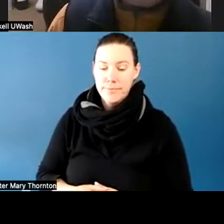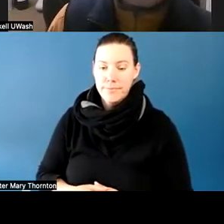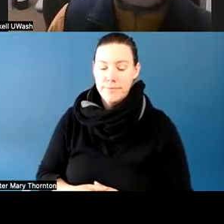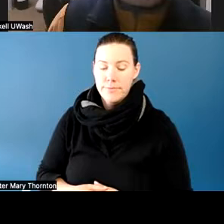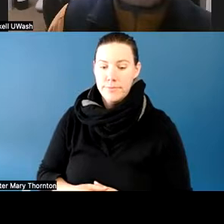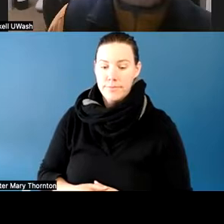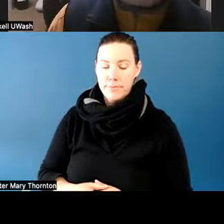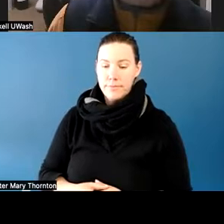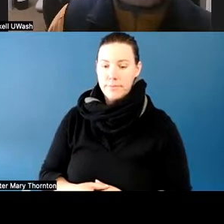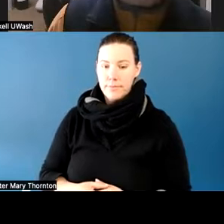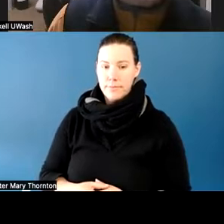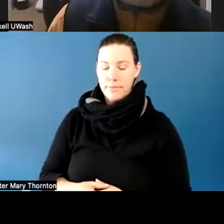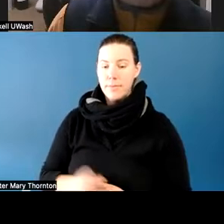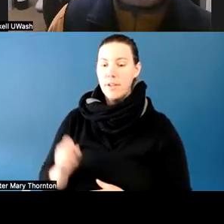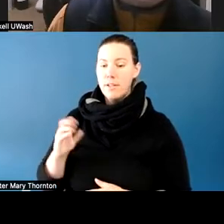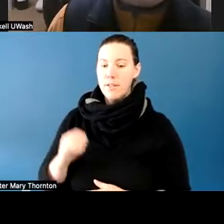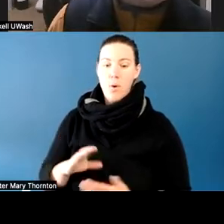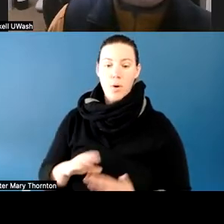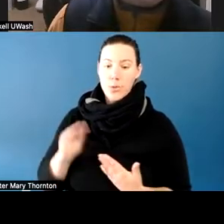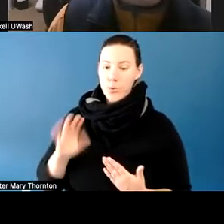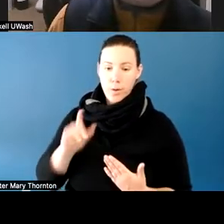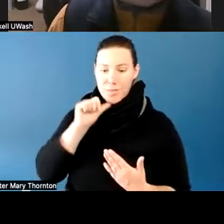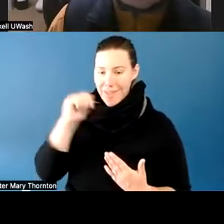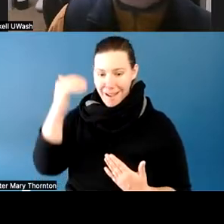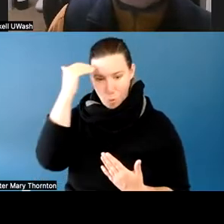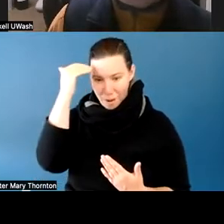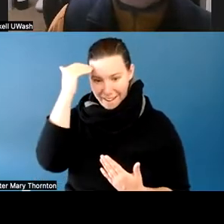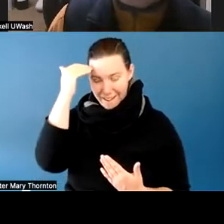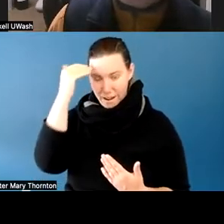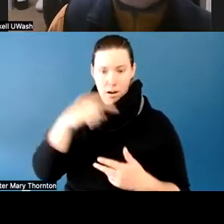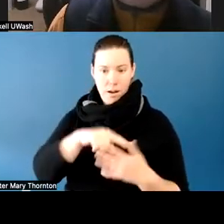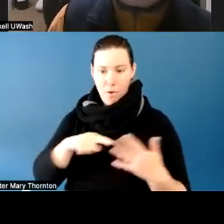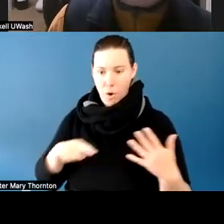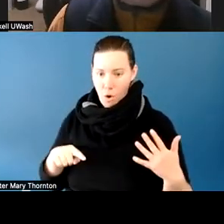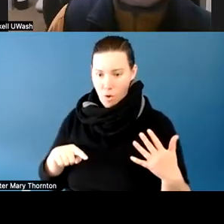wasn't aware of all these reports that had been coming in, that they'd